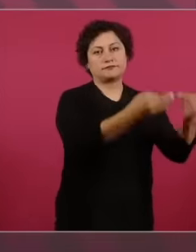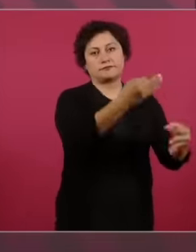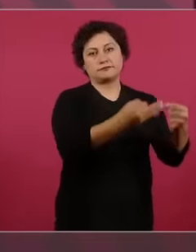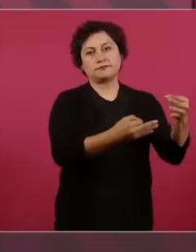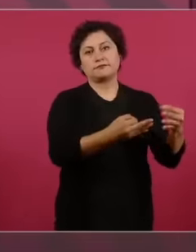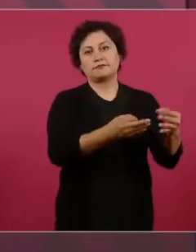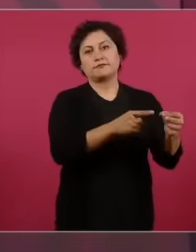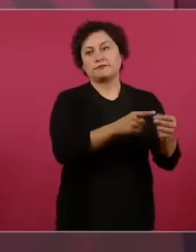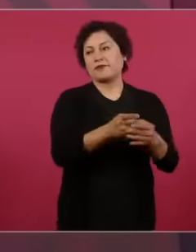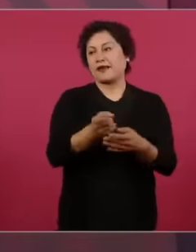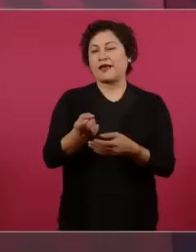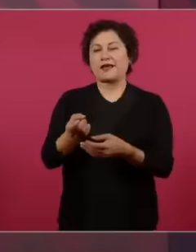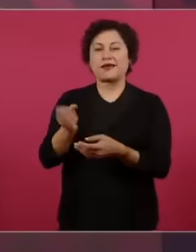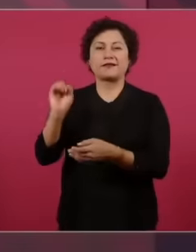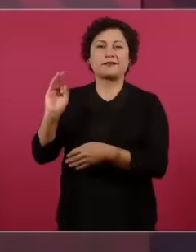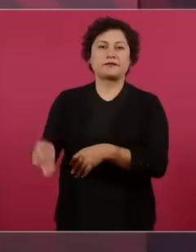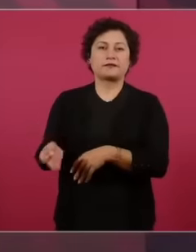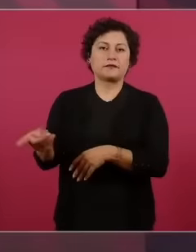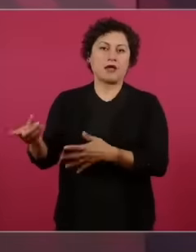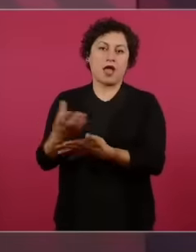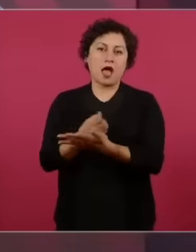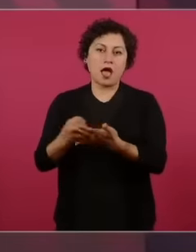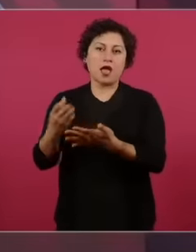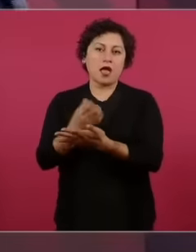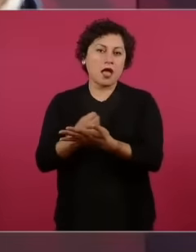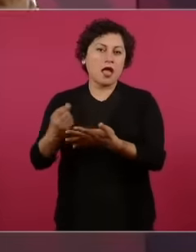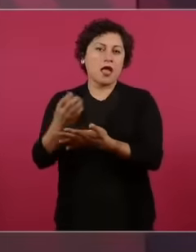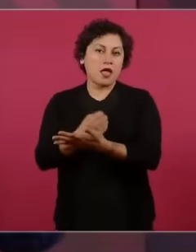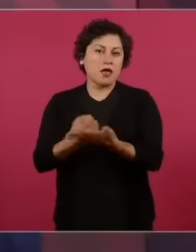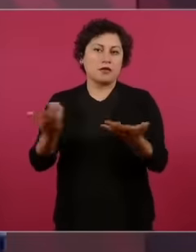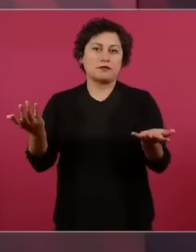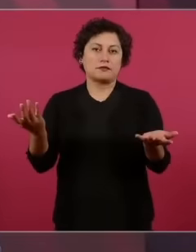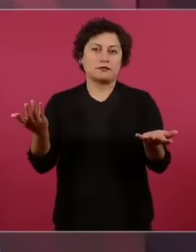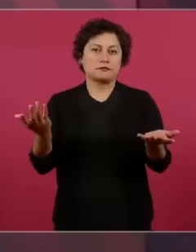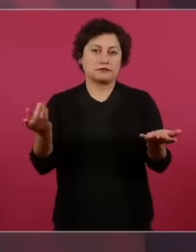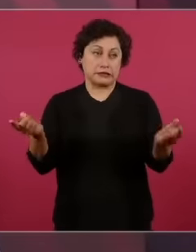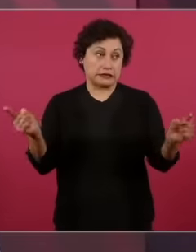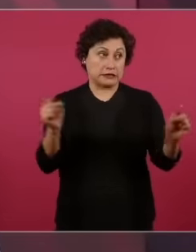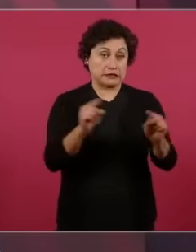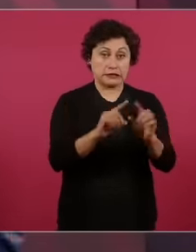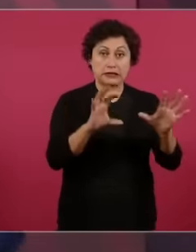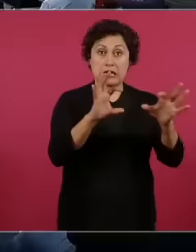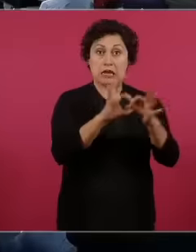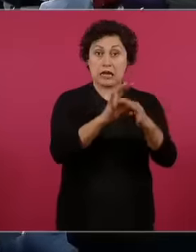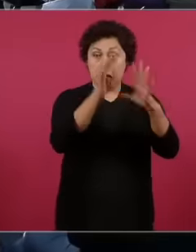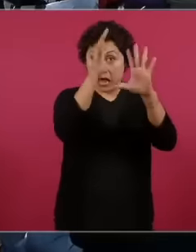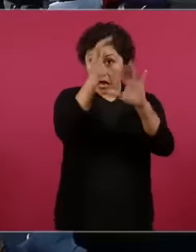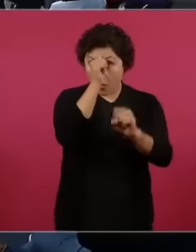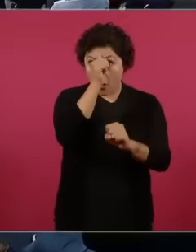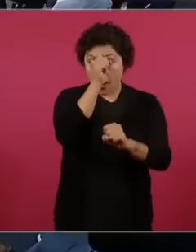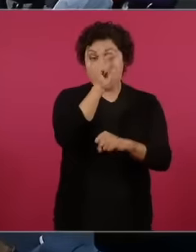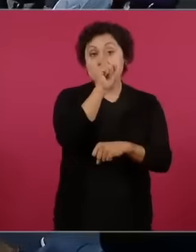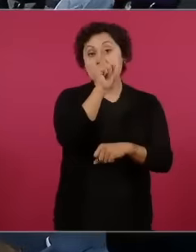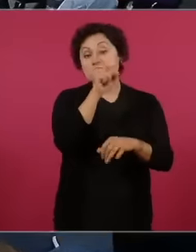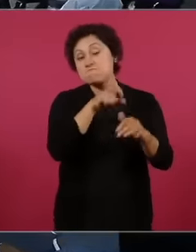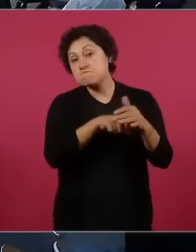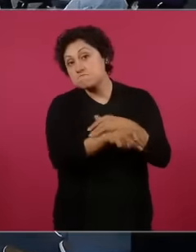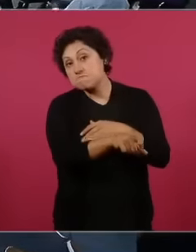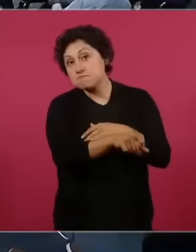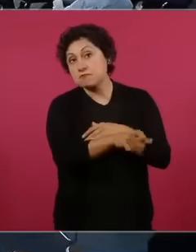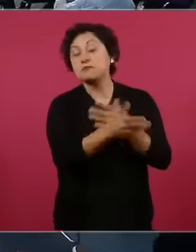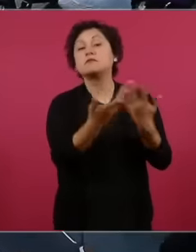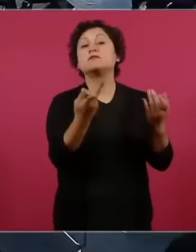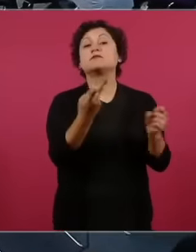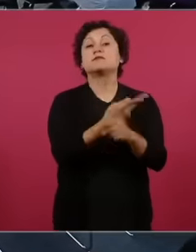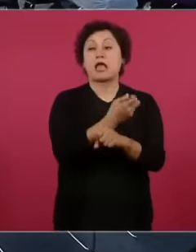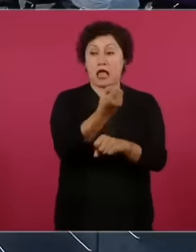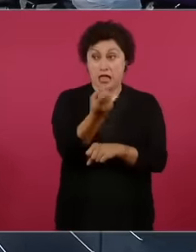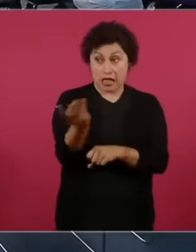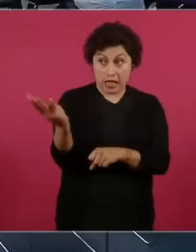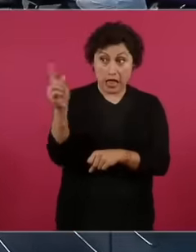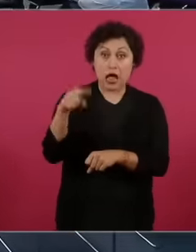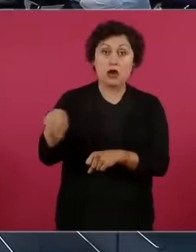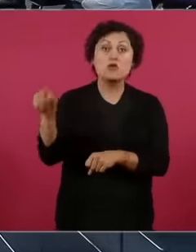is the one who settles it. There are lawyers who say no, I won't